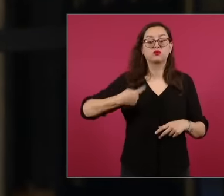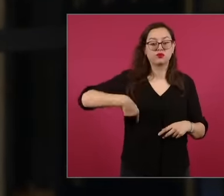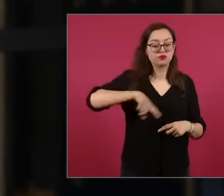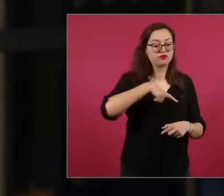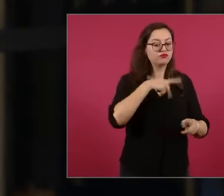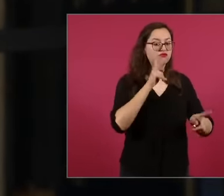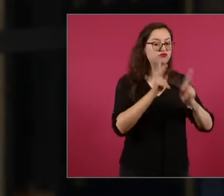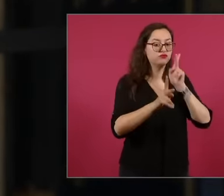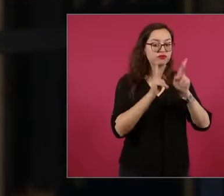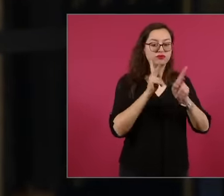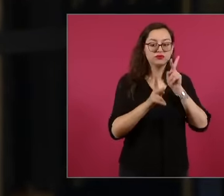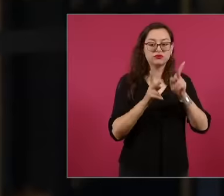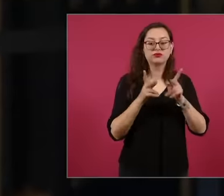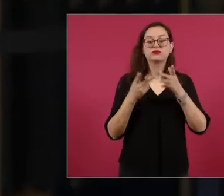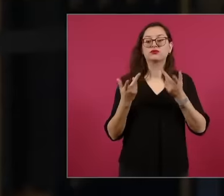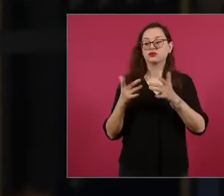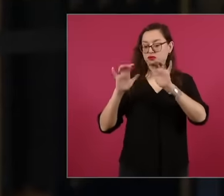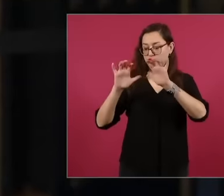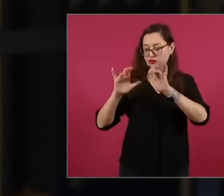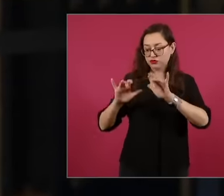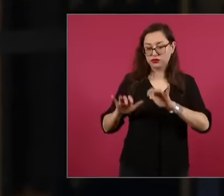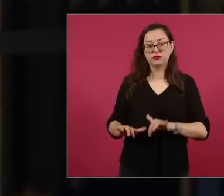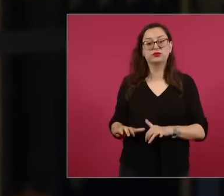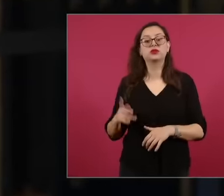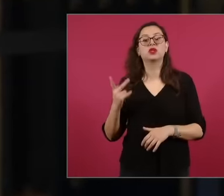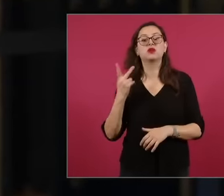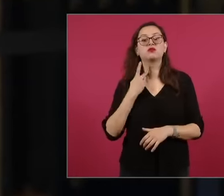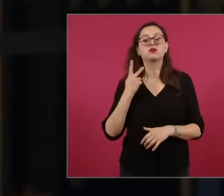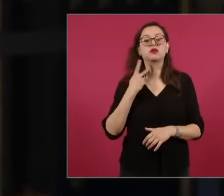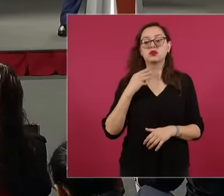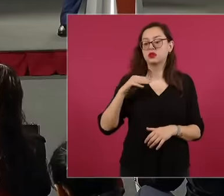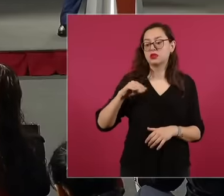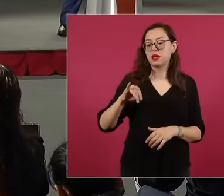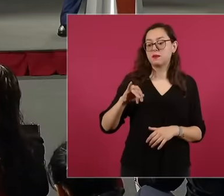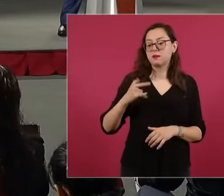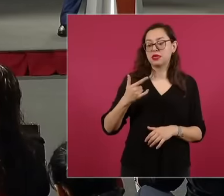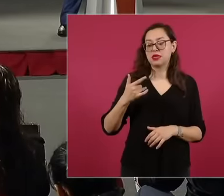truly. did with the thesis on the foreign policy of disarmament of mijael sergui vi Gar bachof and you